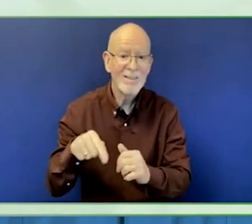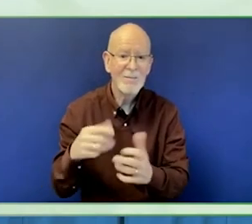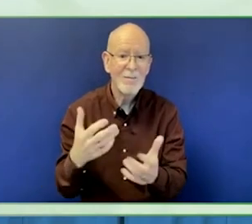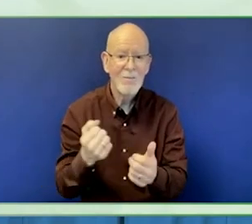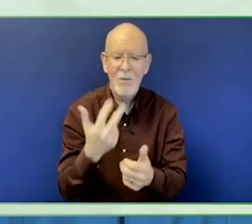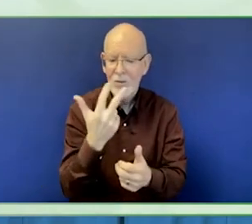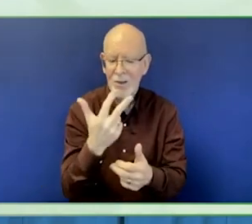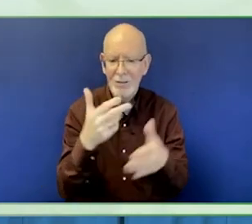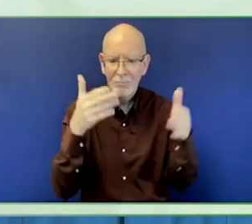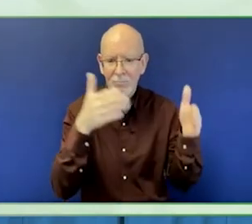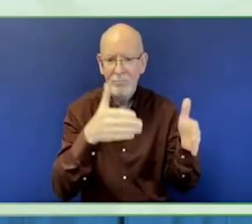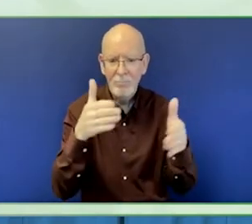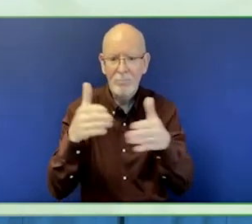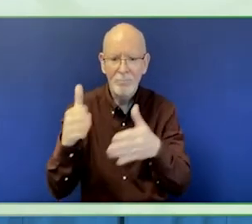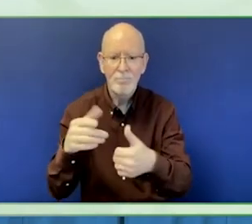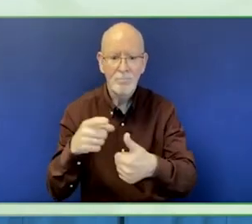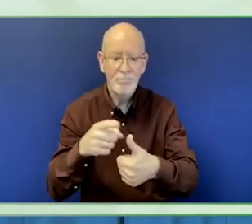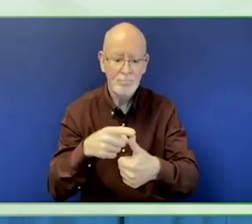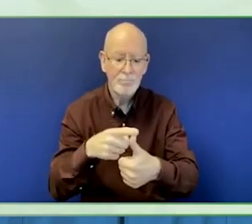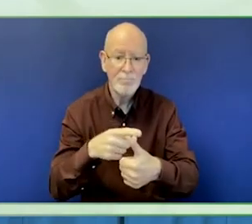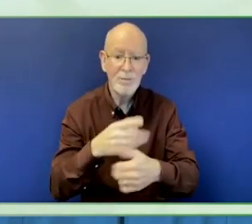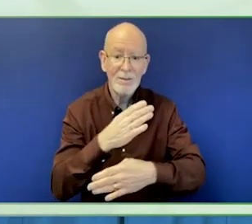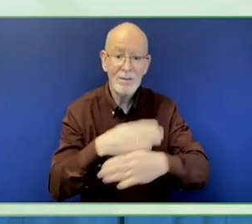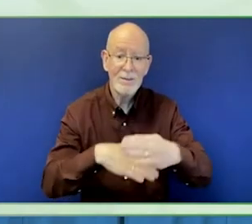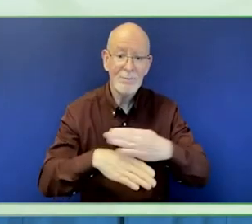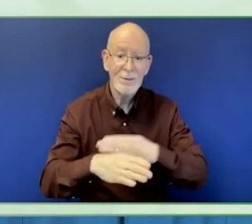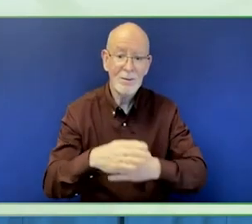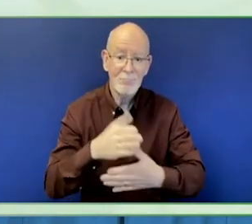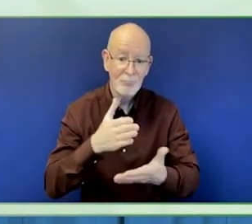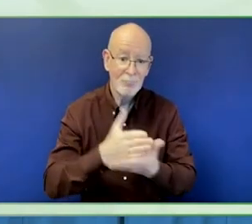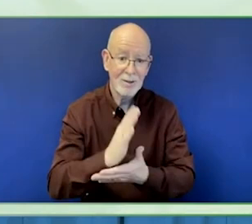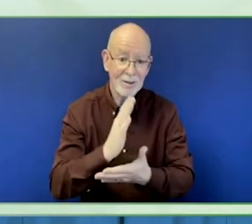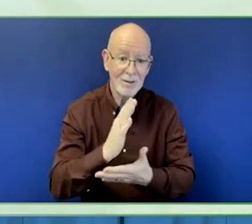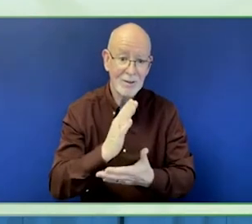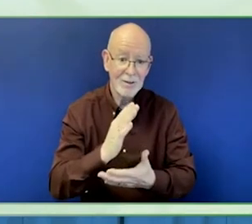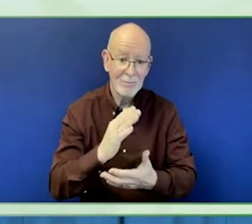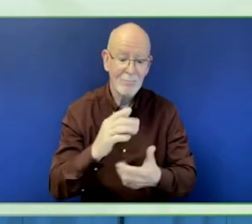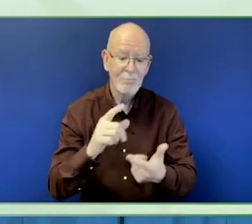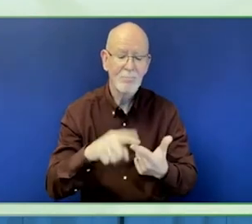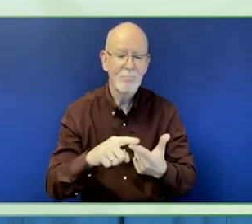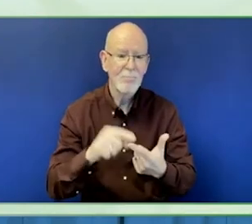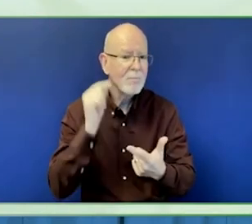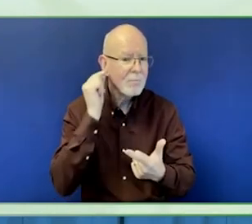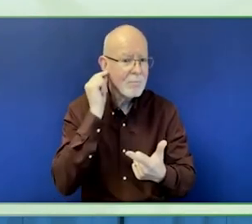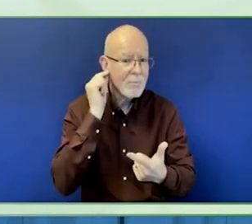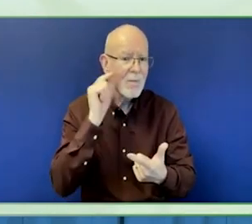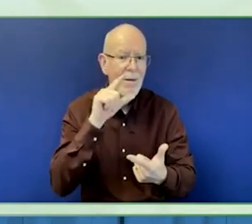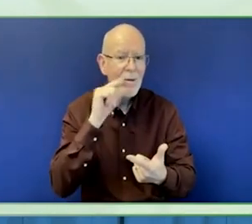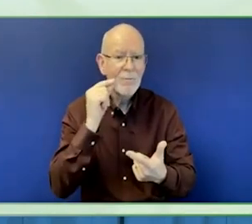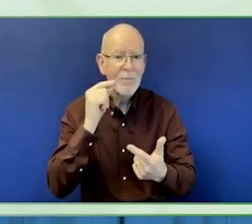With this program, actually we are supporting longer term projects on